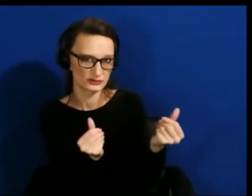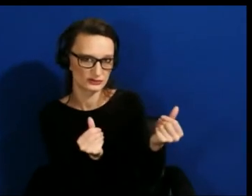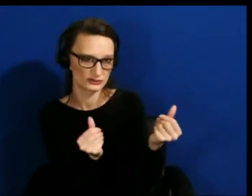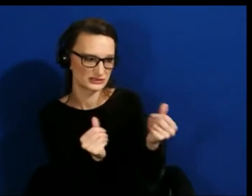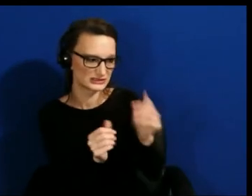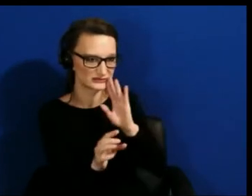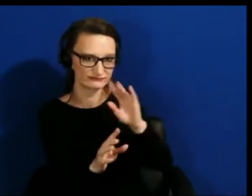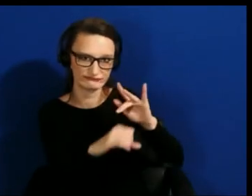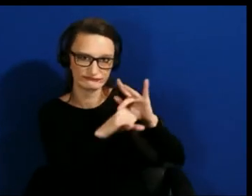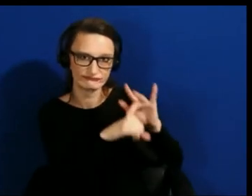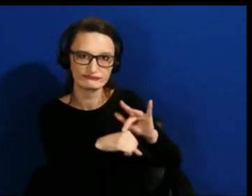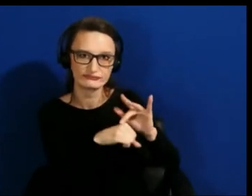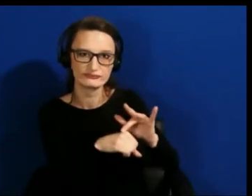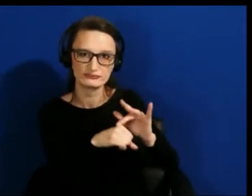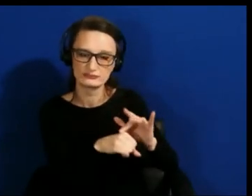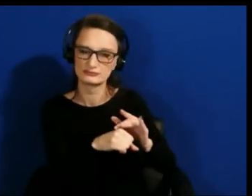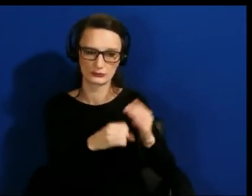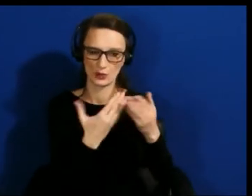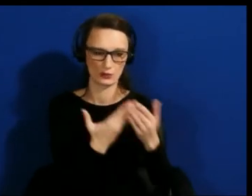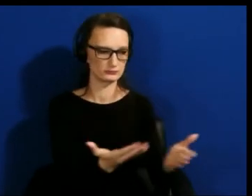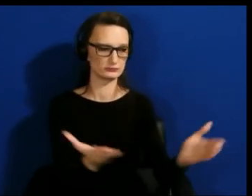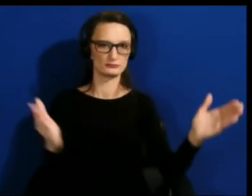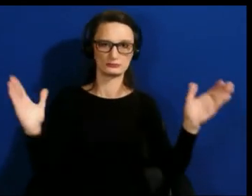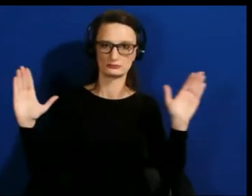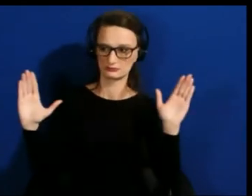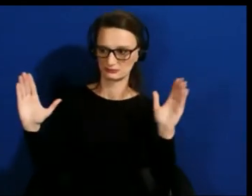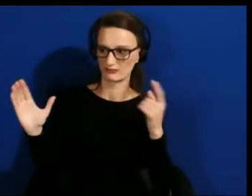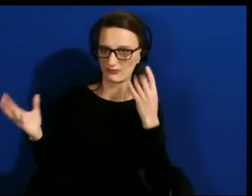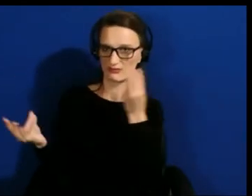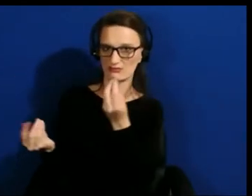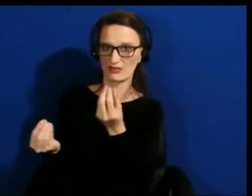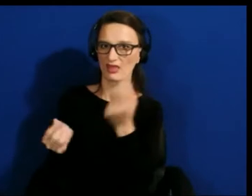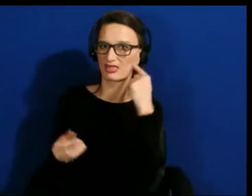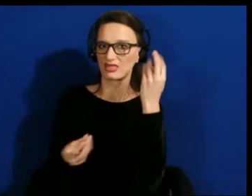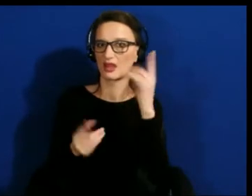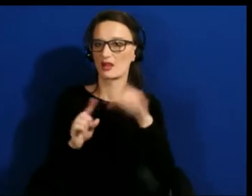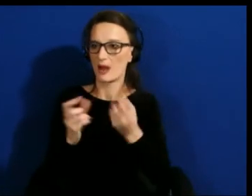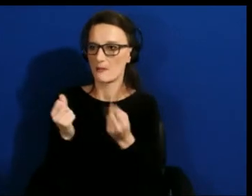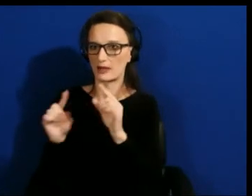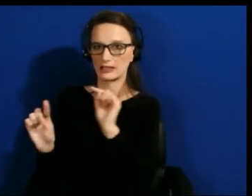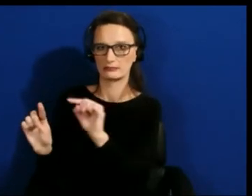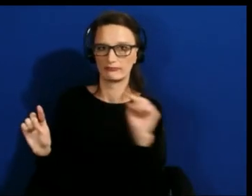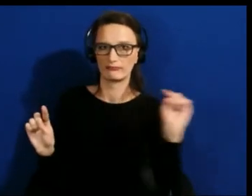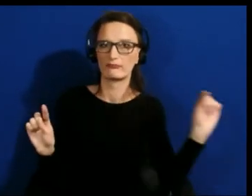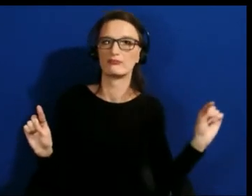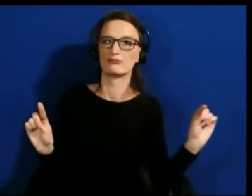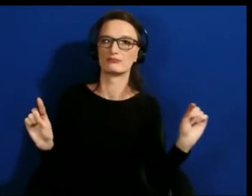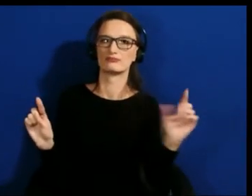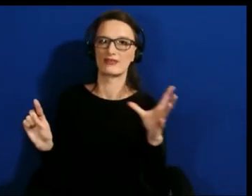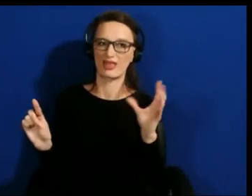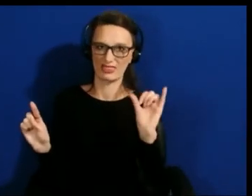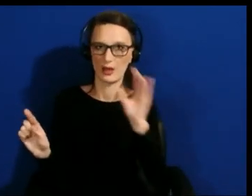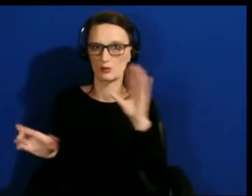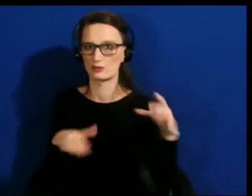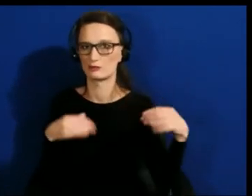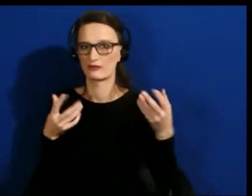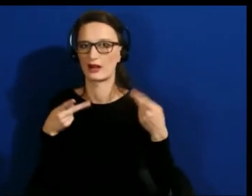at the ideation process as an excellent opportunity for us to innovate.